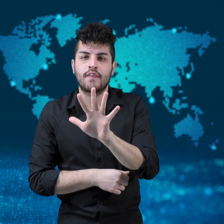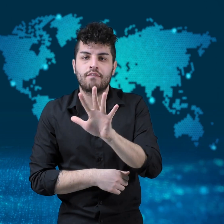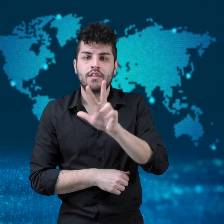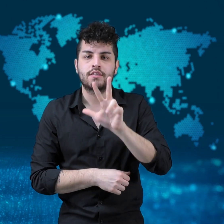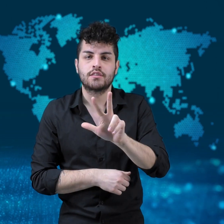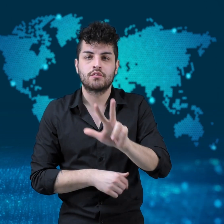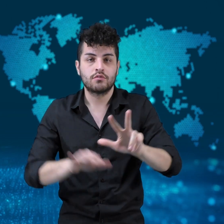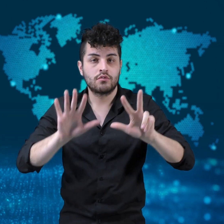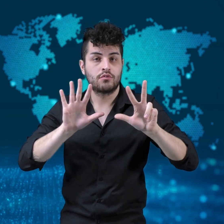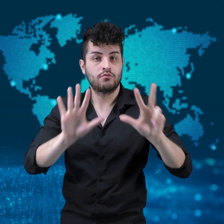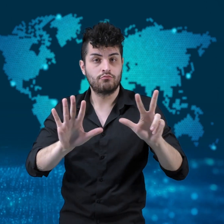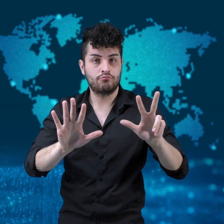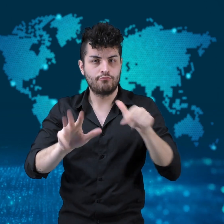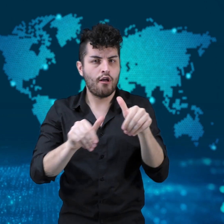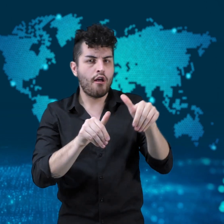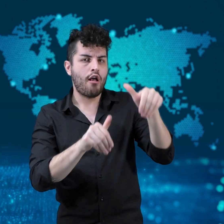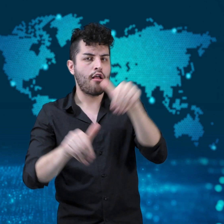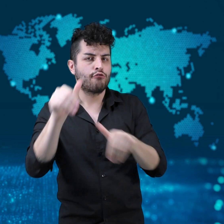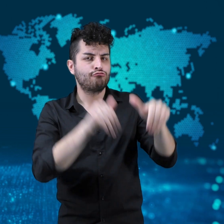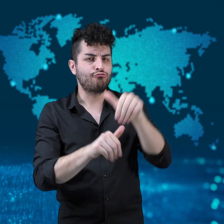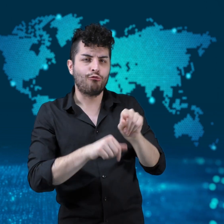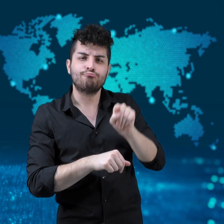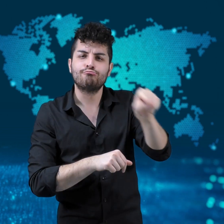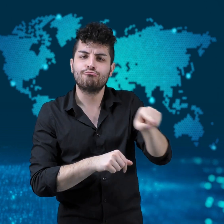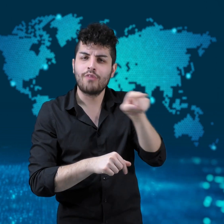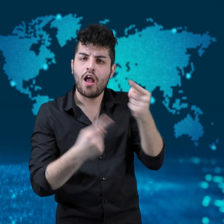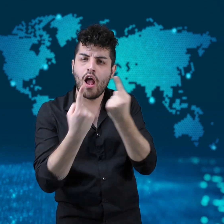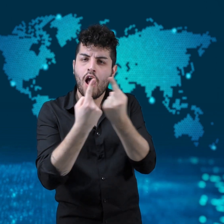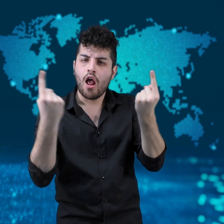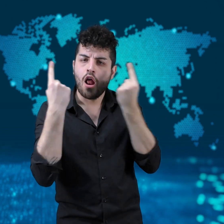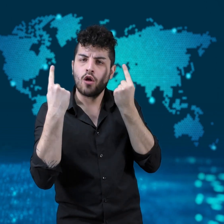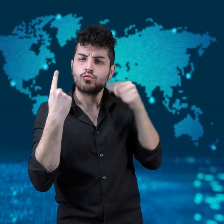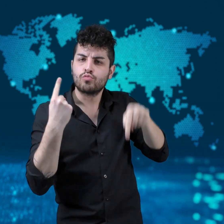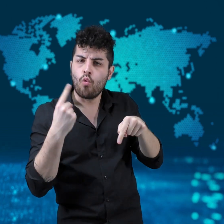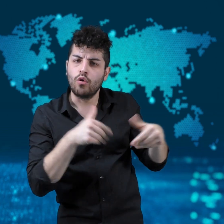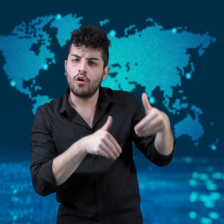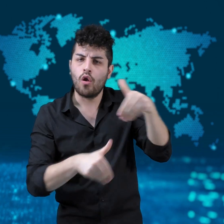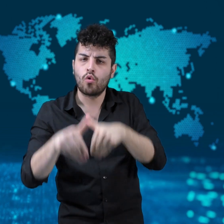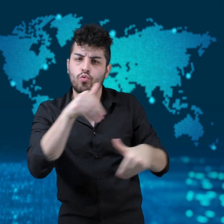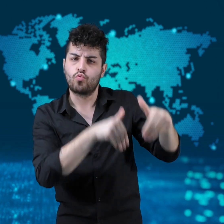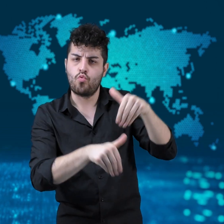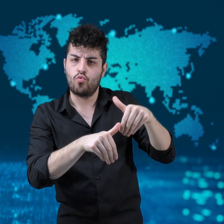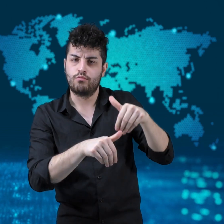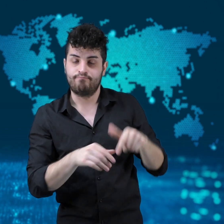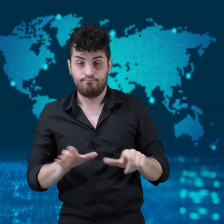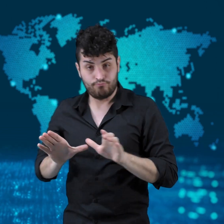There are 538 electors in the Electoral College,